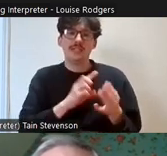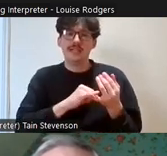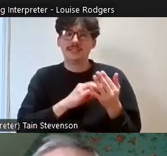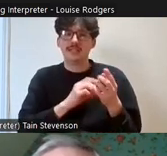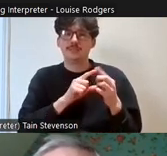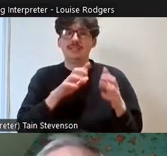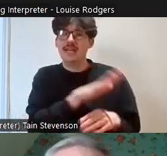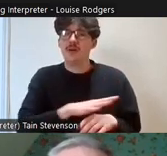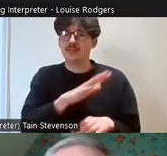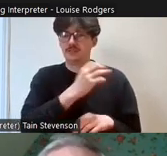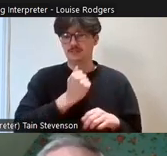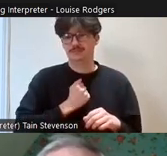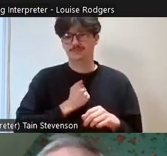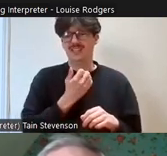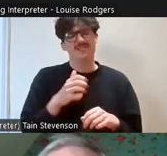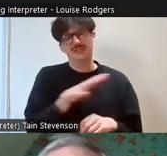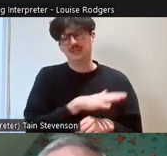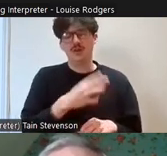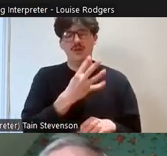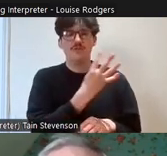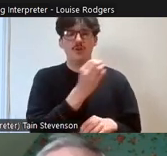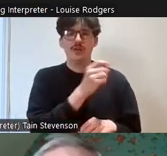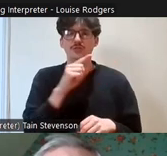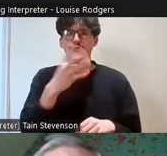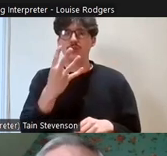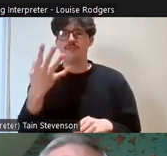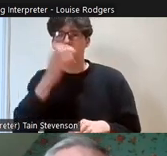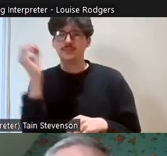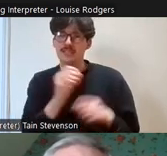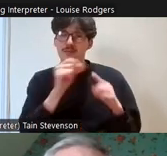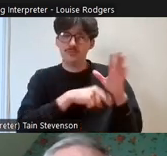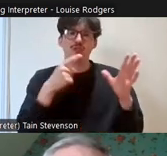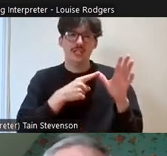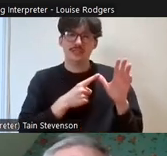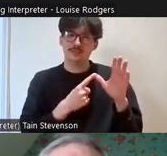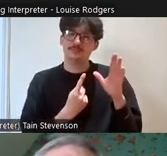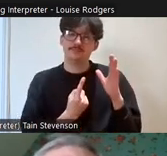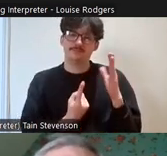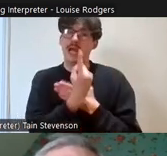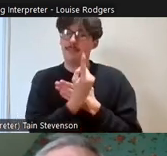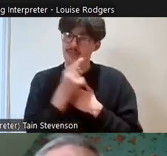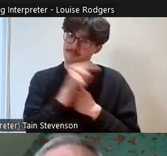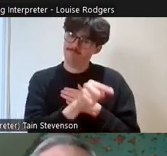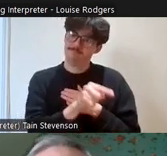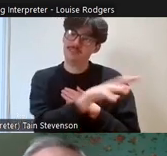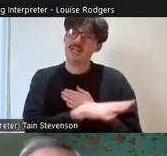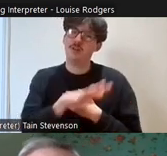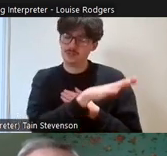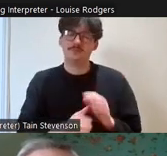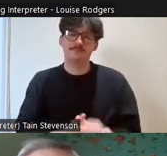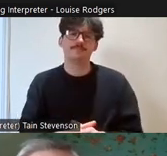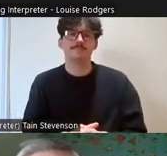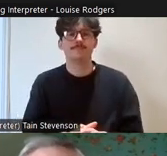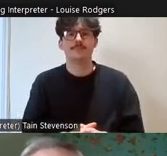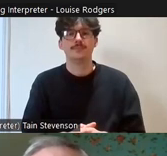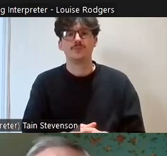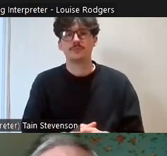generally about 40 to 45% of our projects take place in those areas but sort of going back to